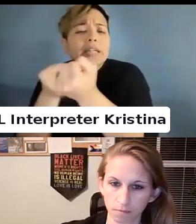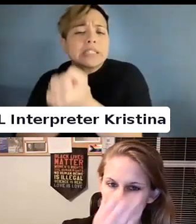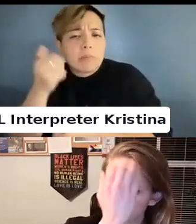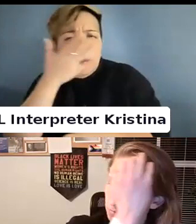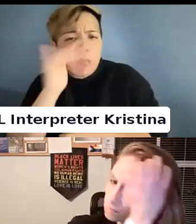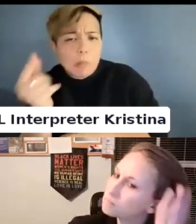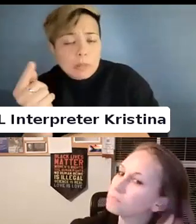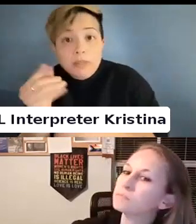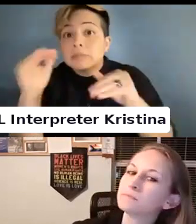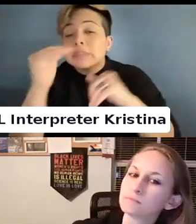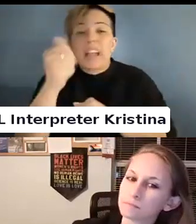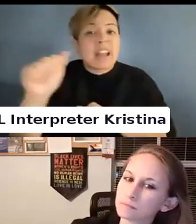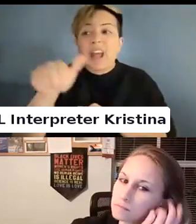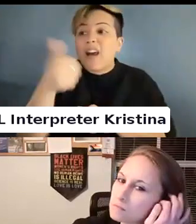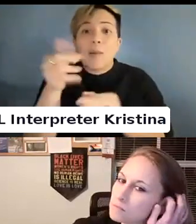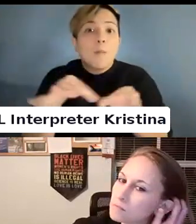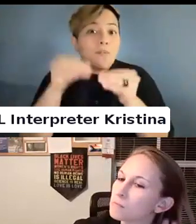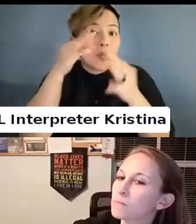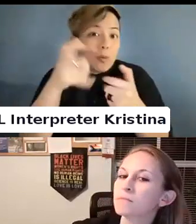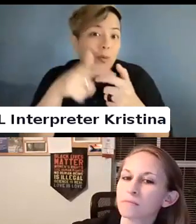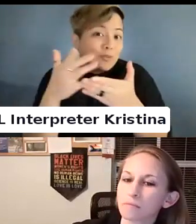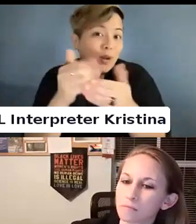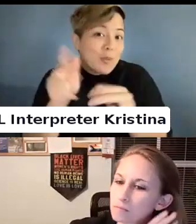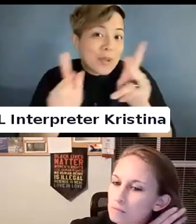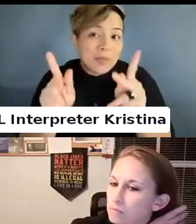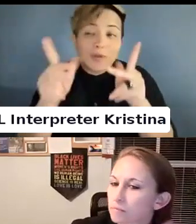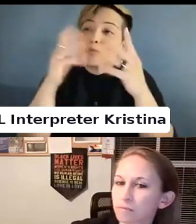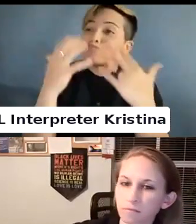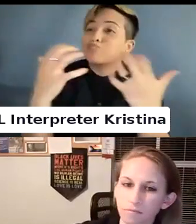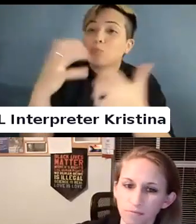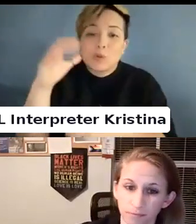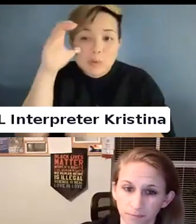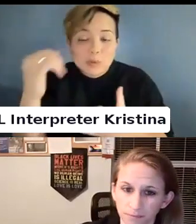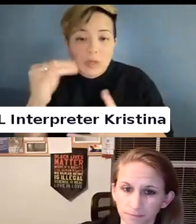any other important information you would like to share with people that are here today. This is.